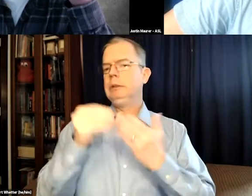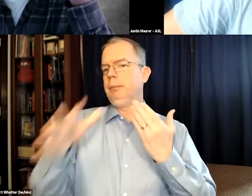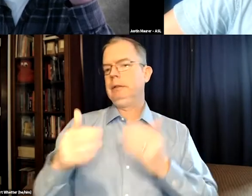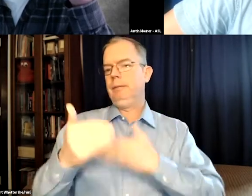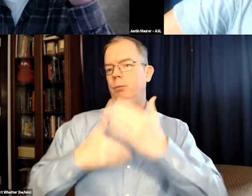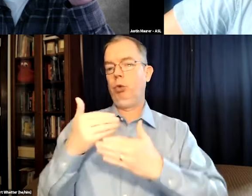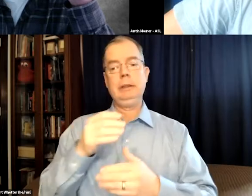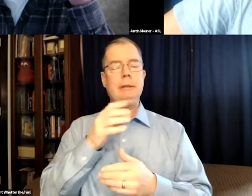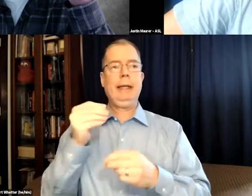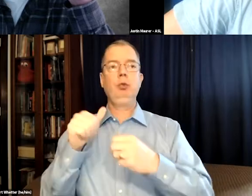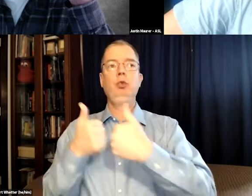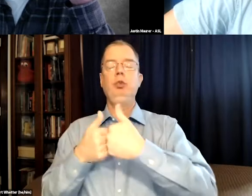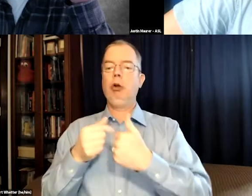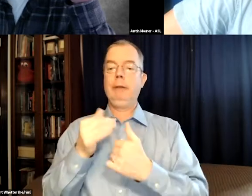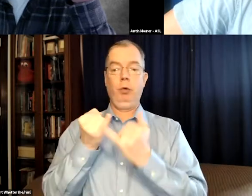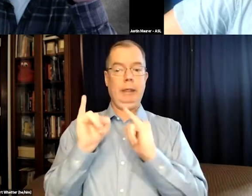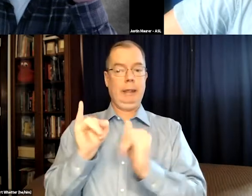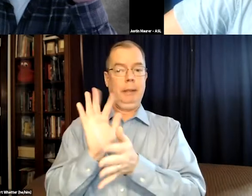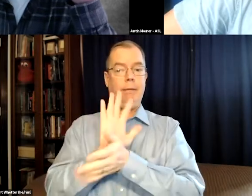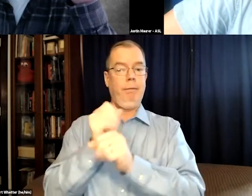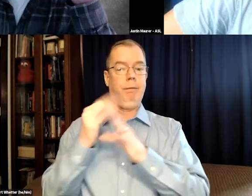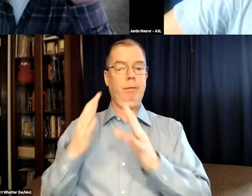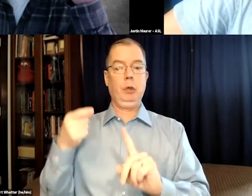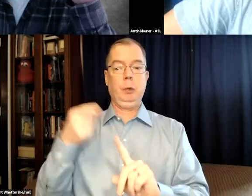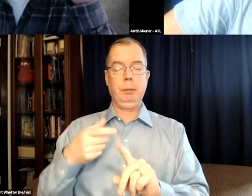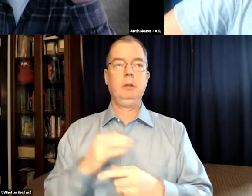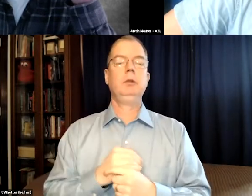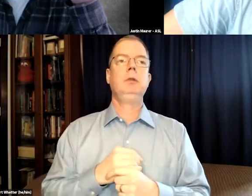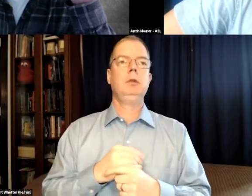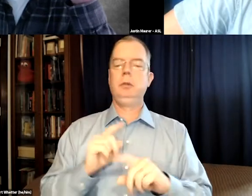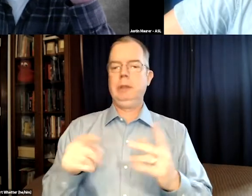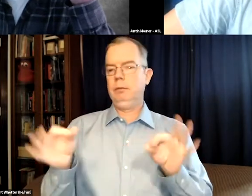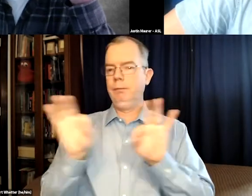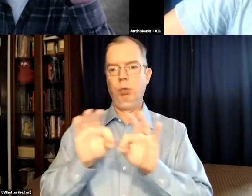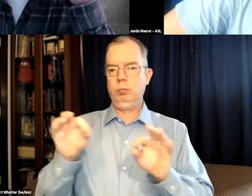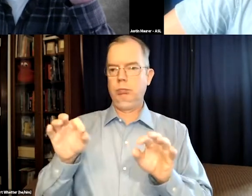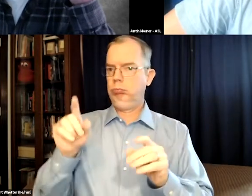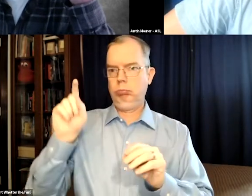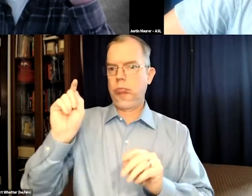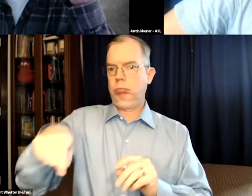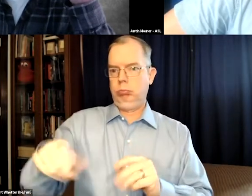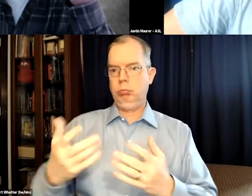and captioning was quite an expensive process and very challenging for independent filmmakers.